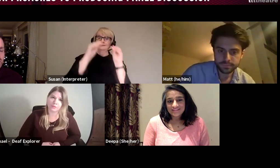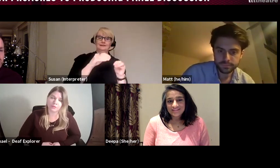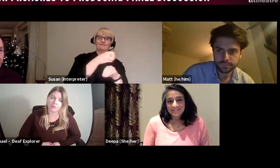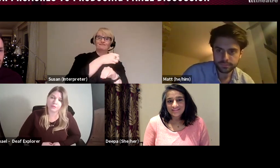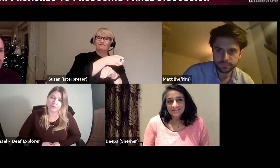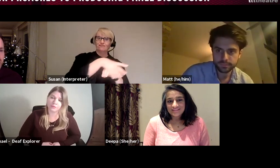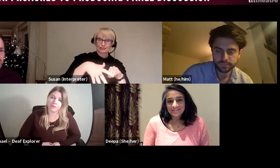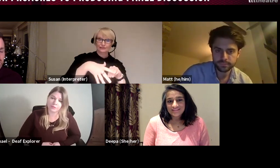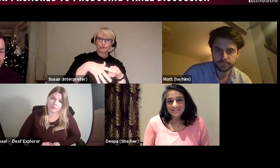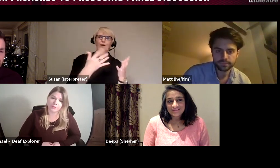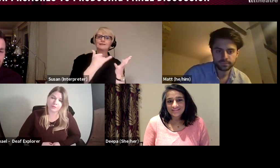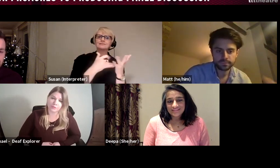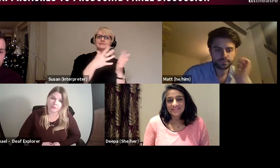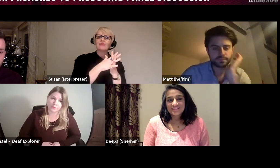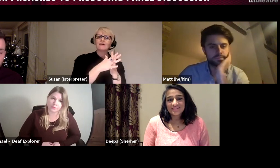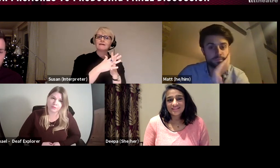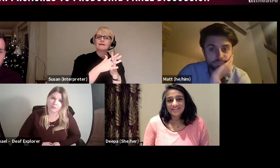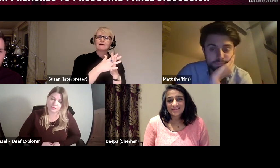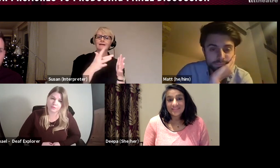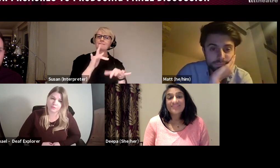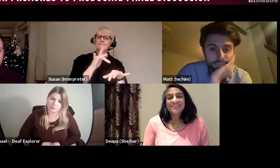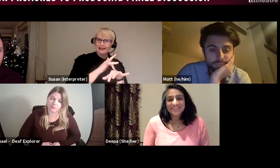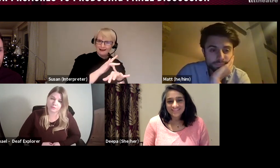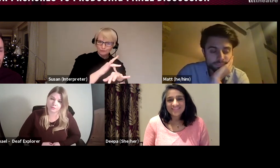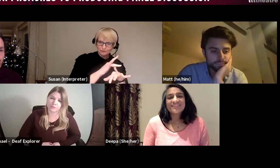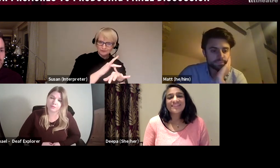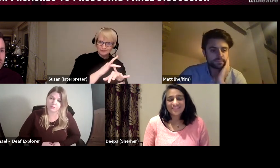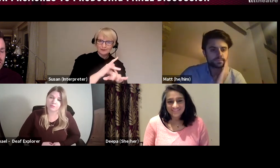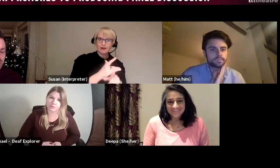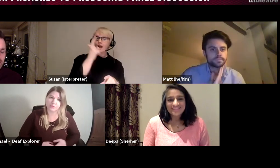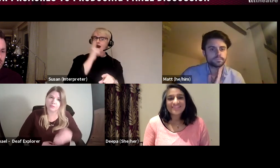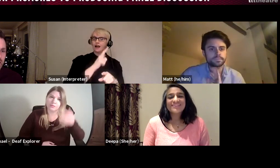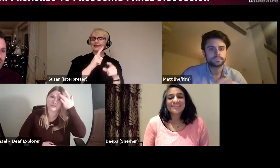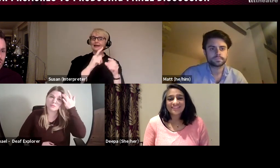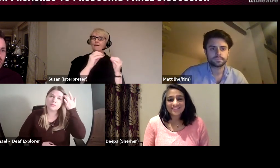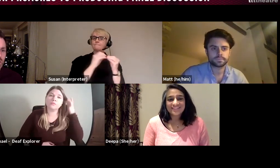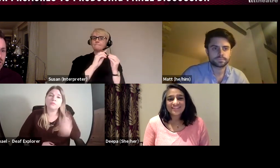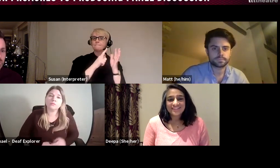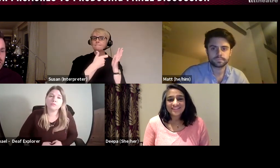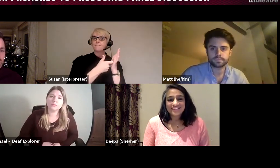at the Southwark Playhouse and was picked up by the Barbican and that show Would Like to Meet was